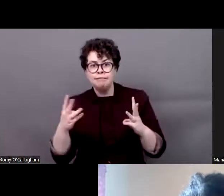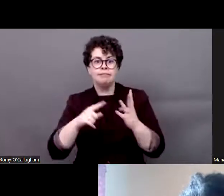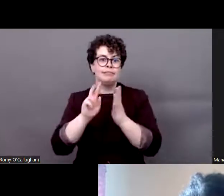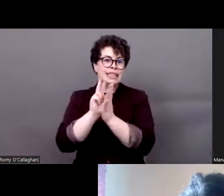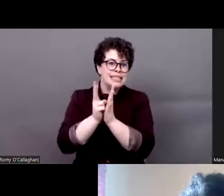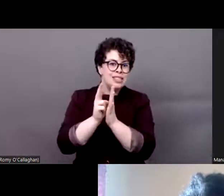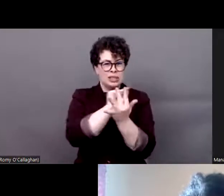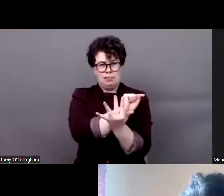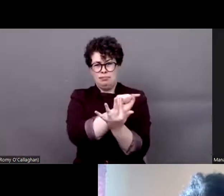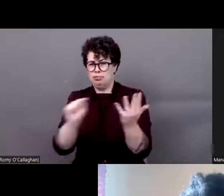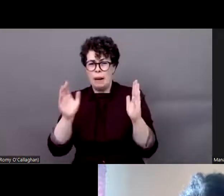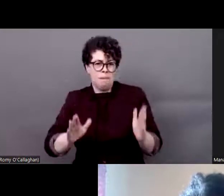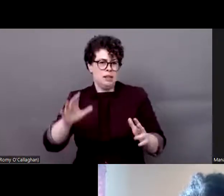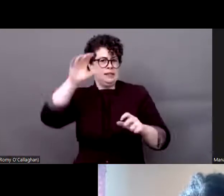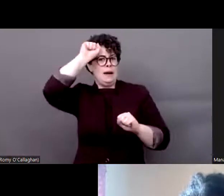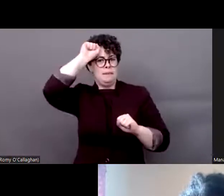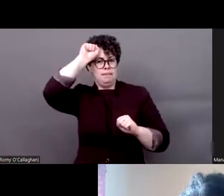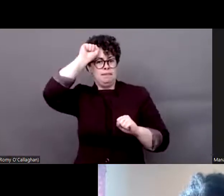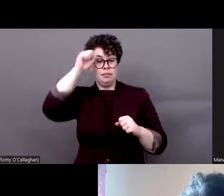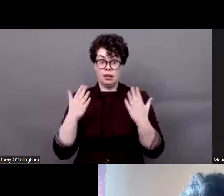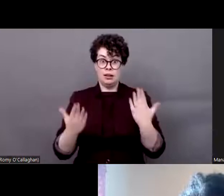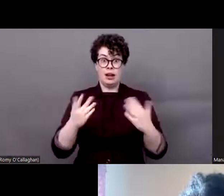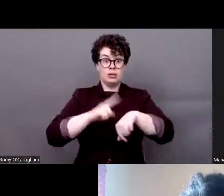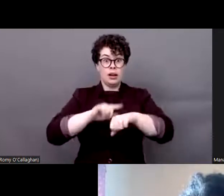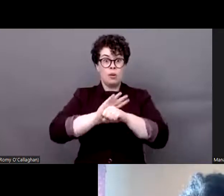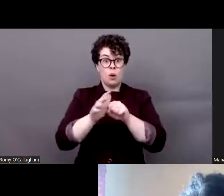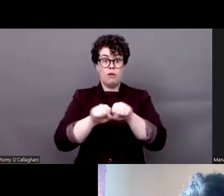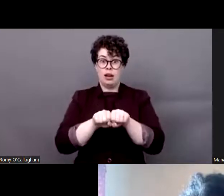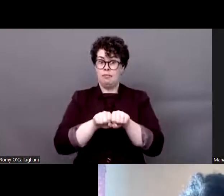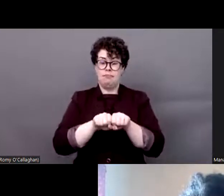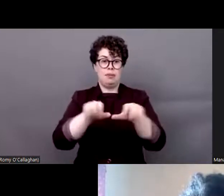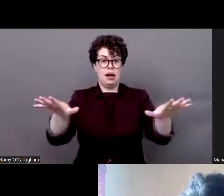COVID-19. There's a need to give weight to the requirements of the